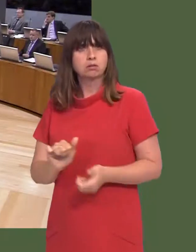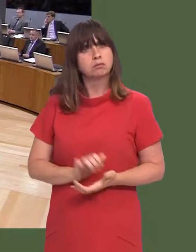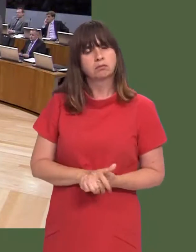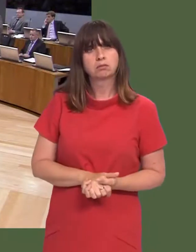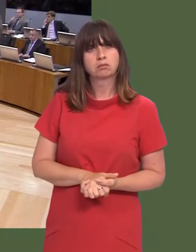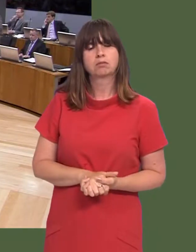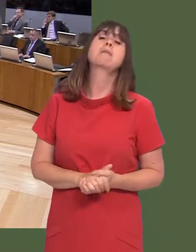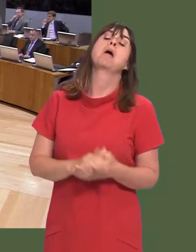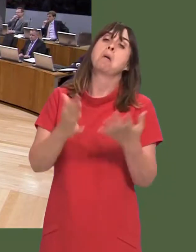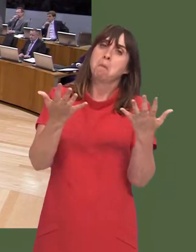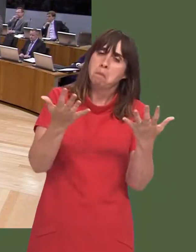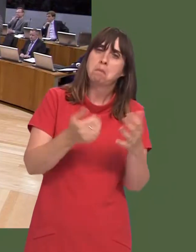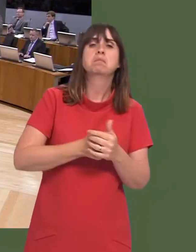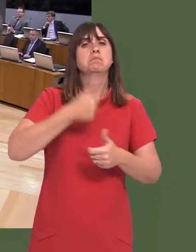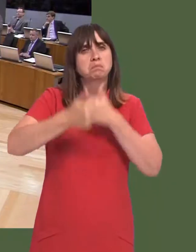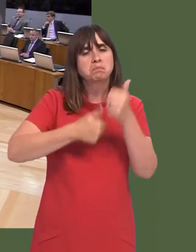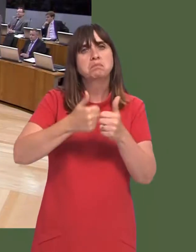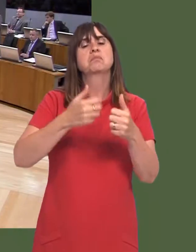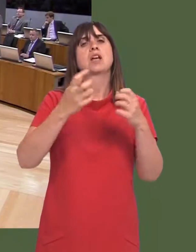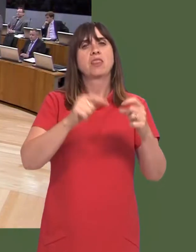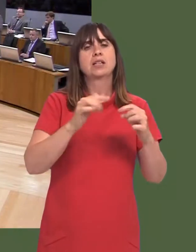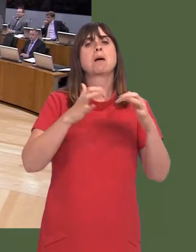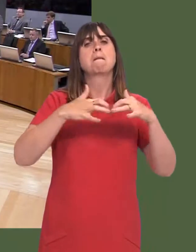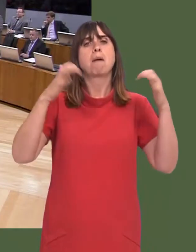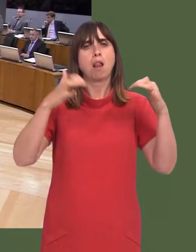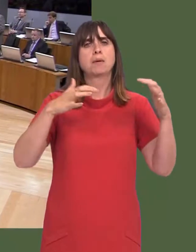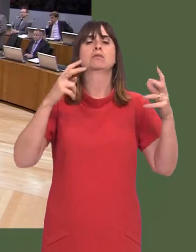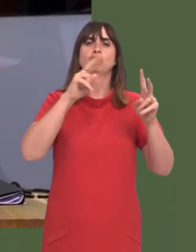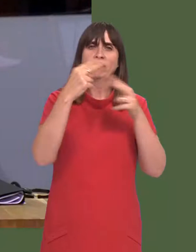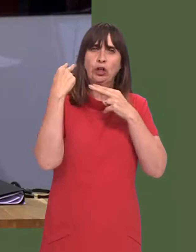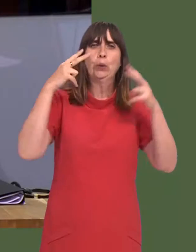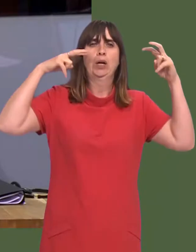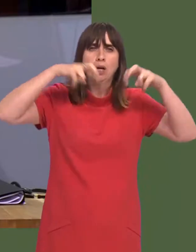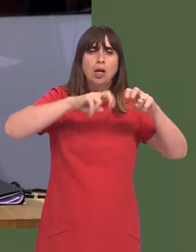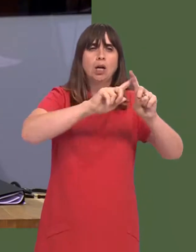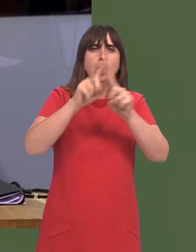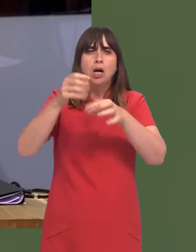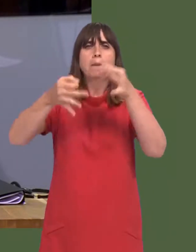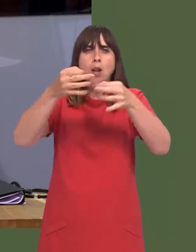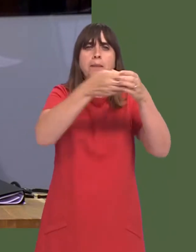Davies: I think whatís important for us to understand, in fairnessó. And I commend you for setting up the parliamentary review, because some of the findings that